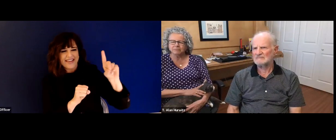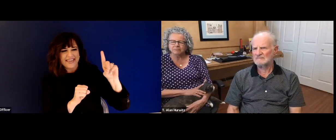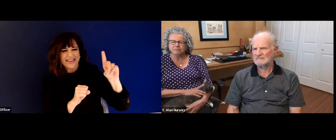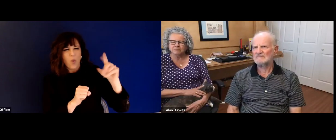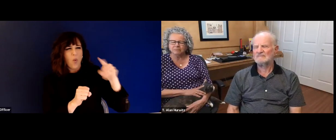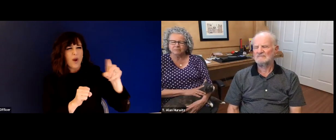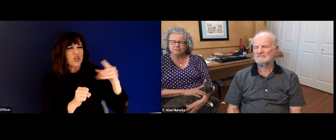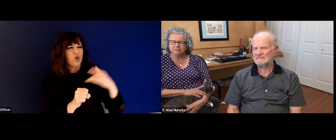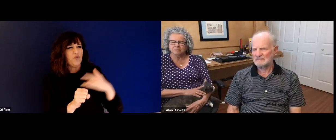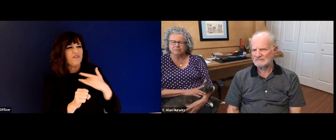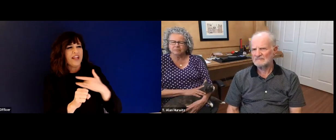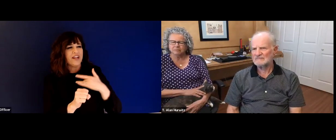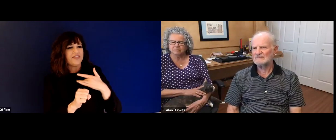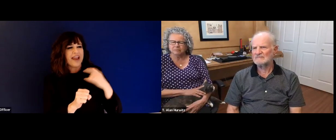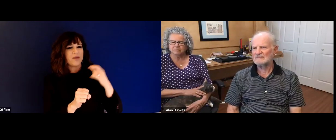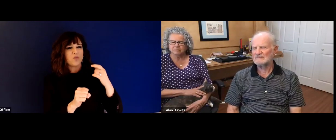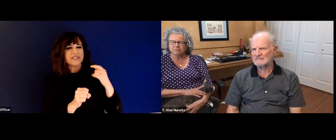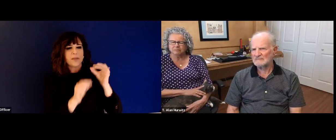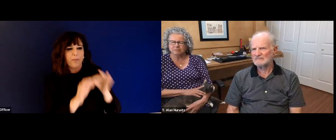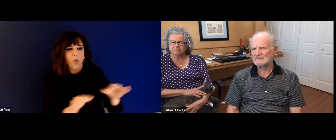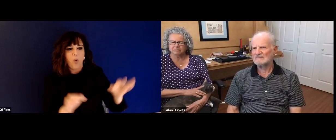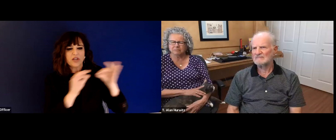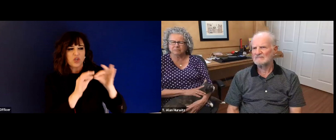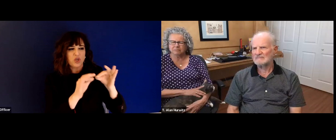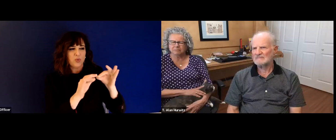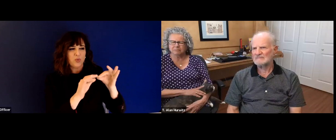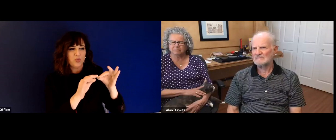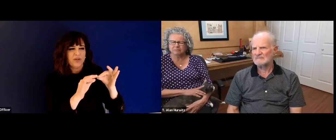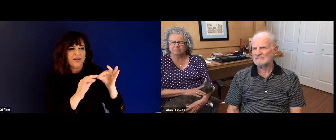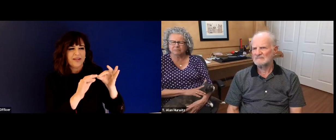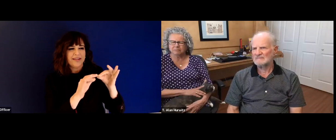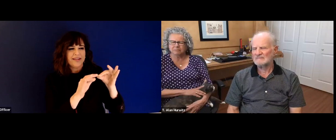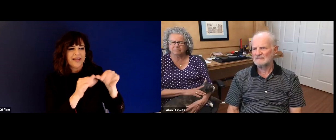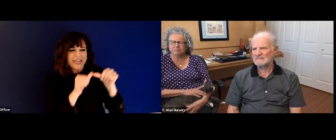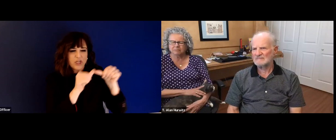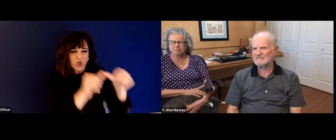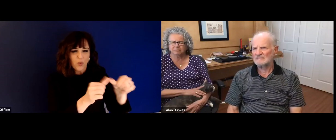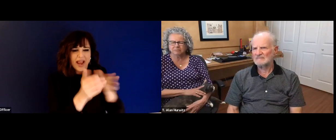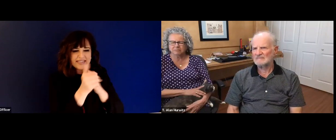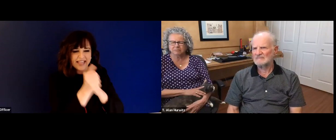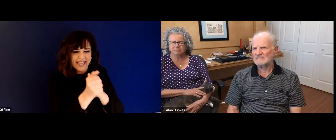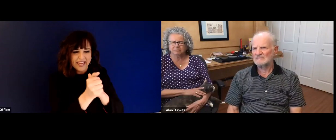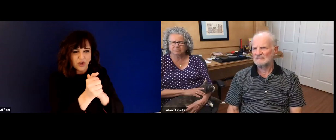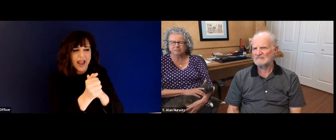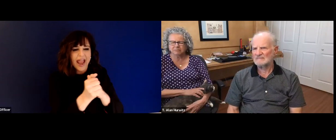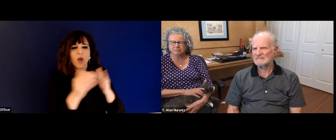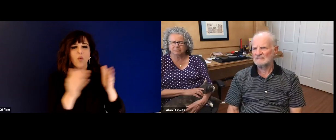most important lesson that you learned? As the president of the